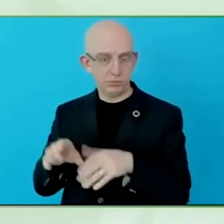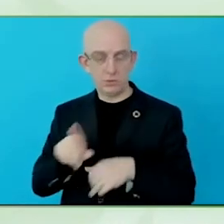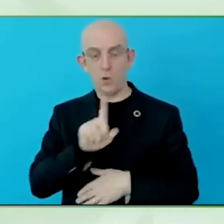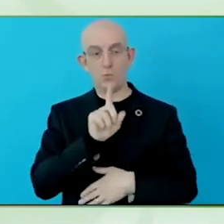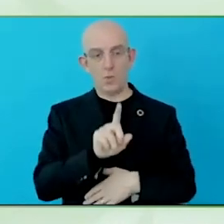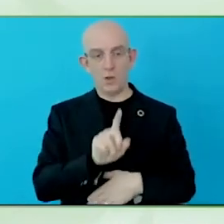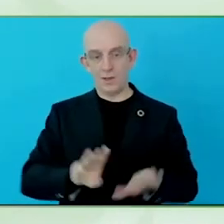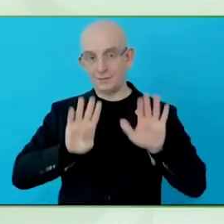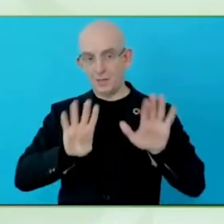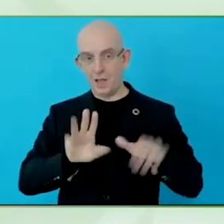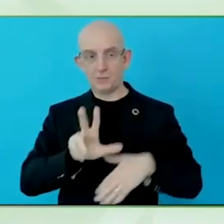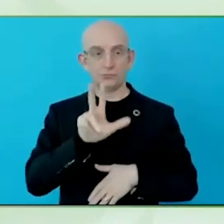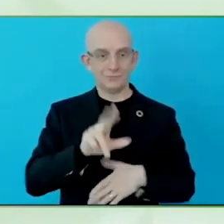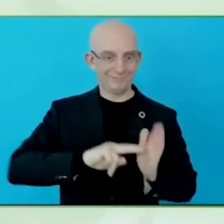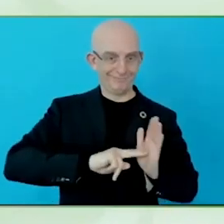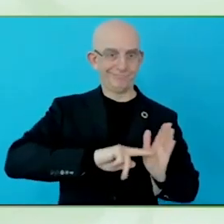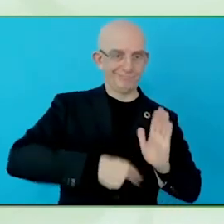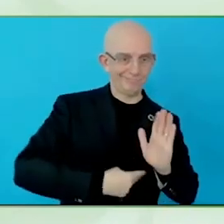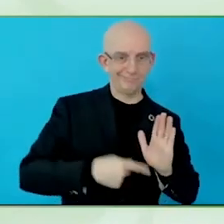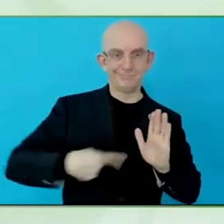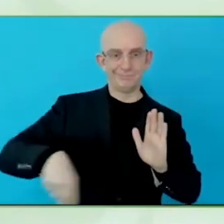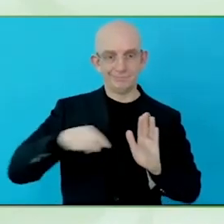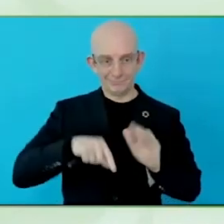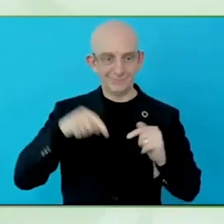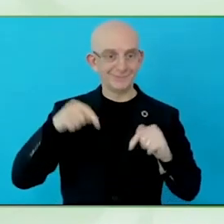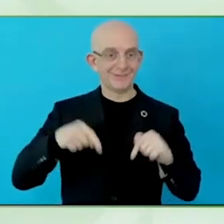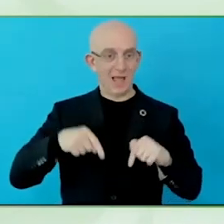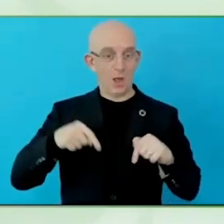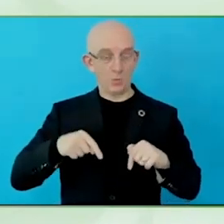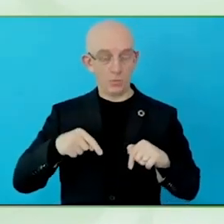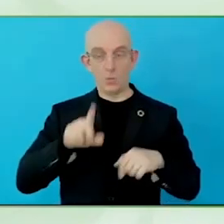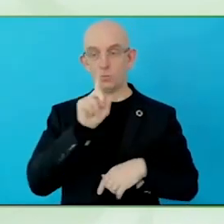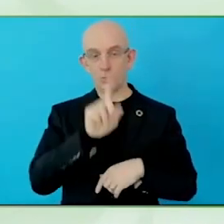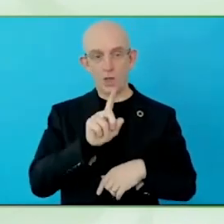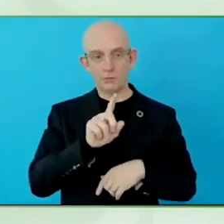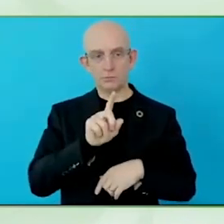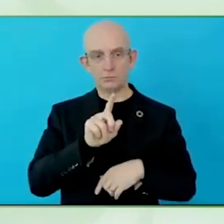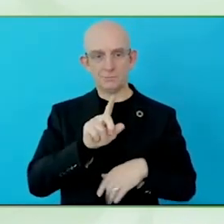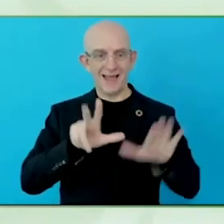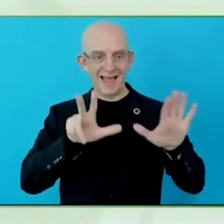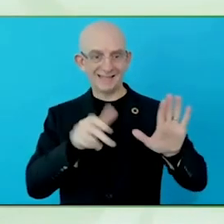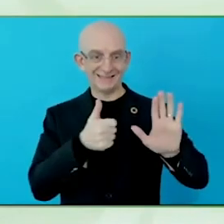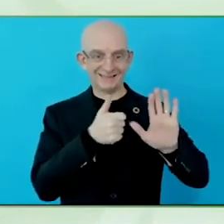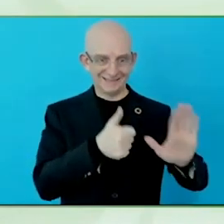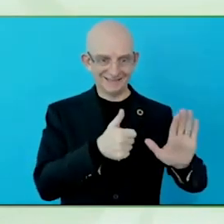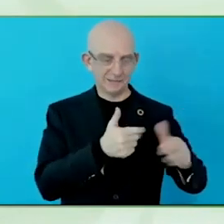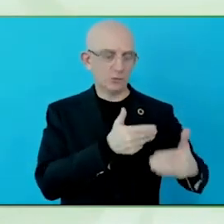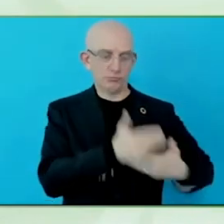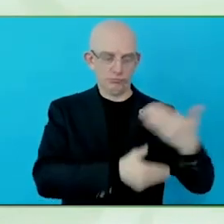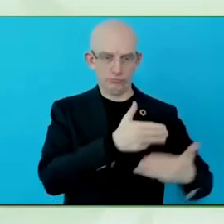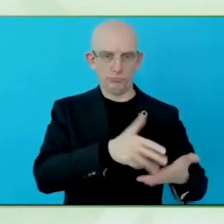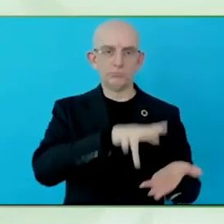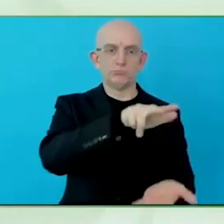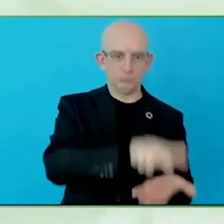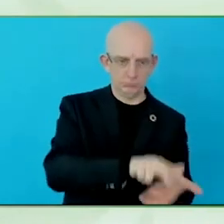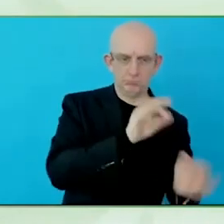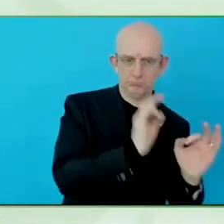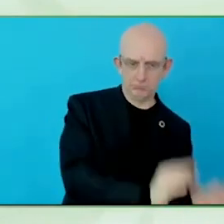And the principles of inclusion, participation, equity, they were equally applicable as well for media institutions.